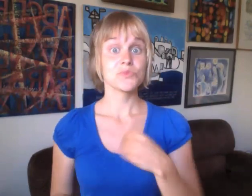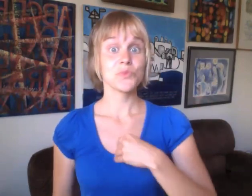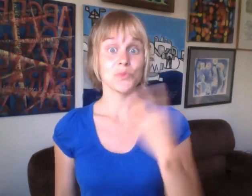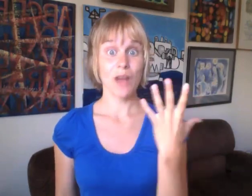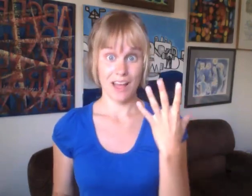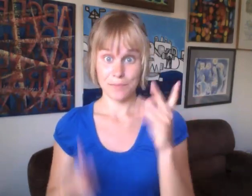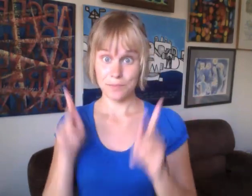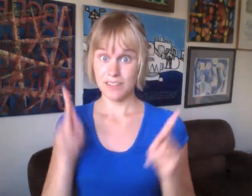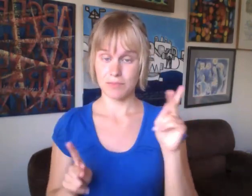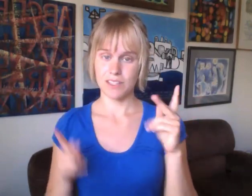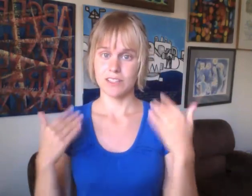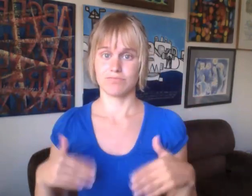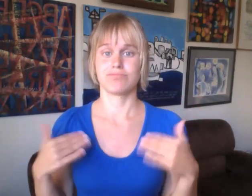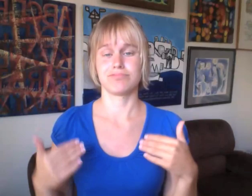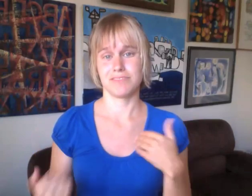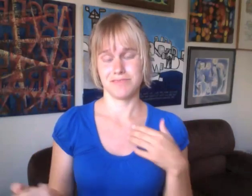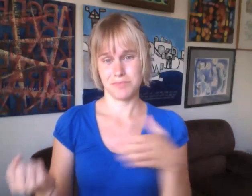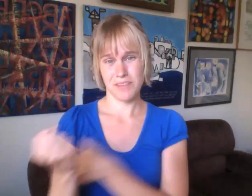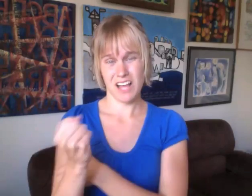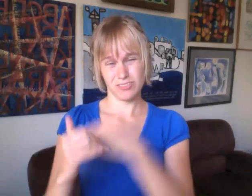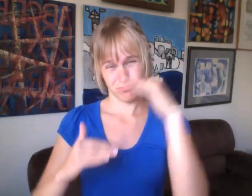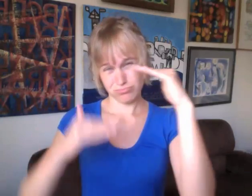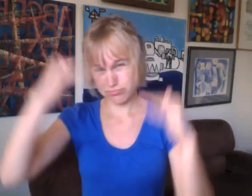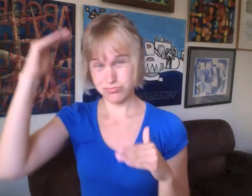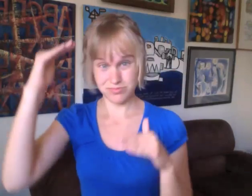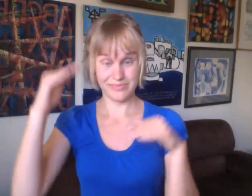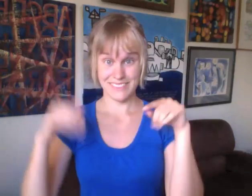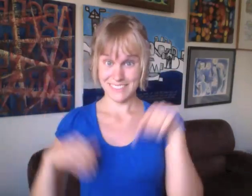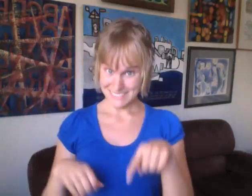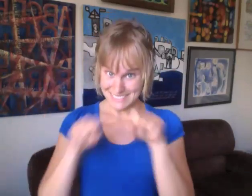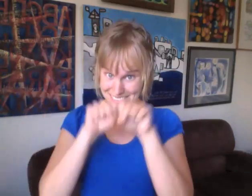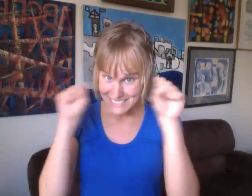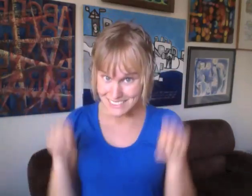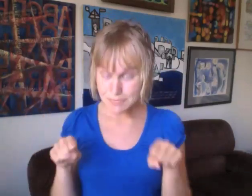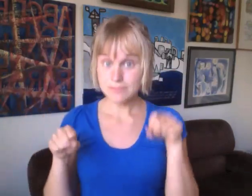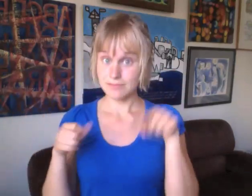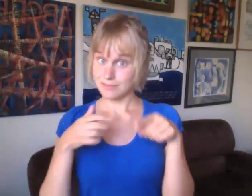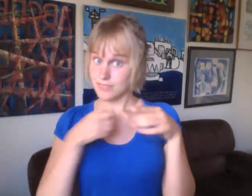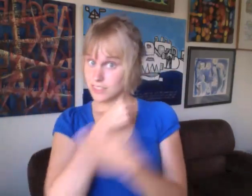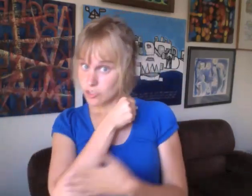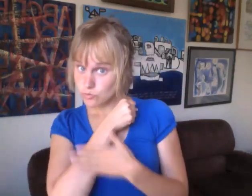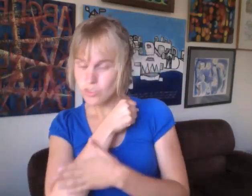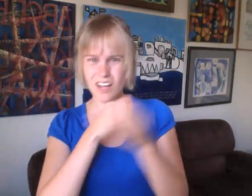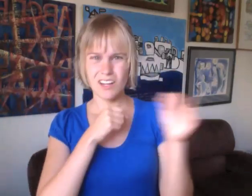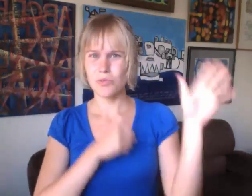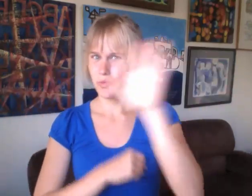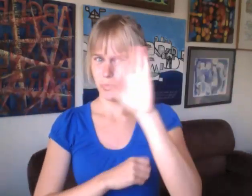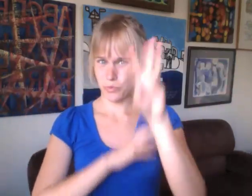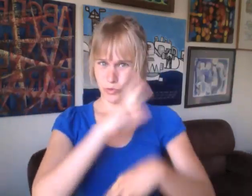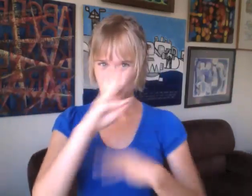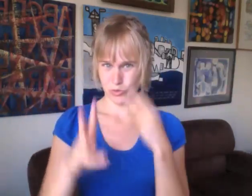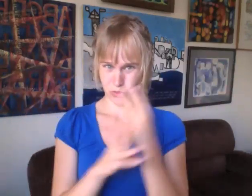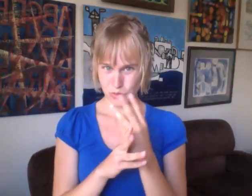White people have the most power in this system, in this country, and the world.